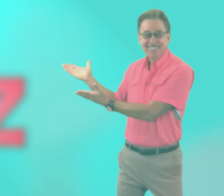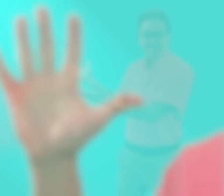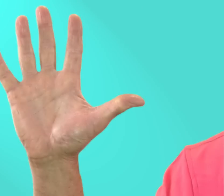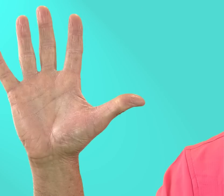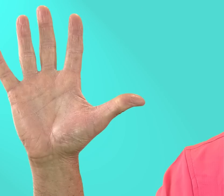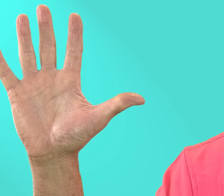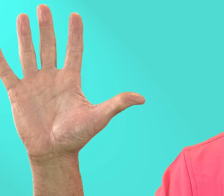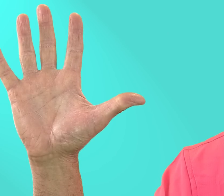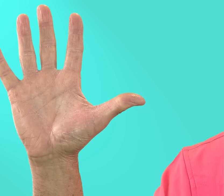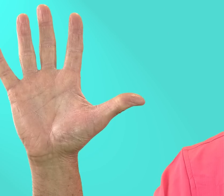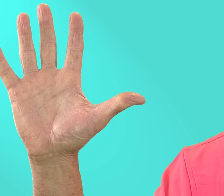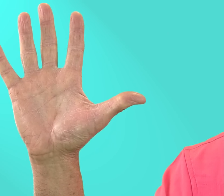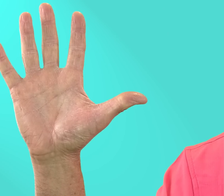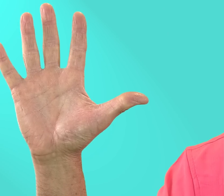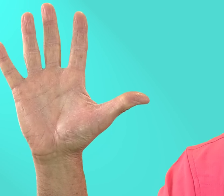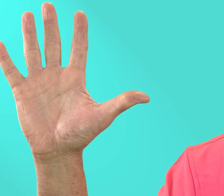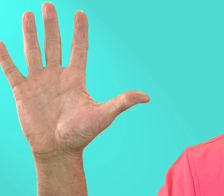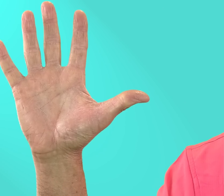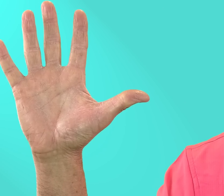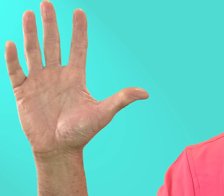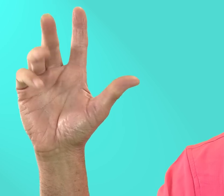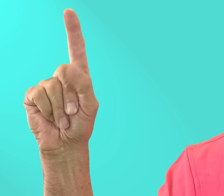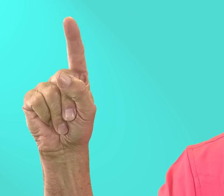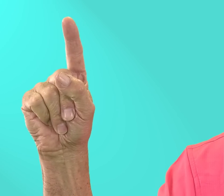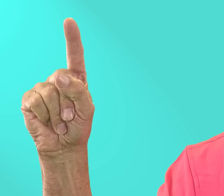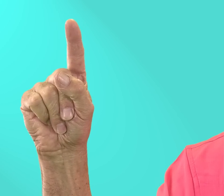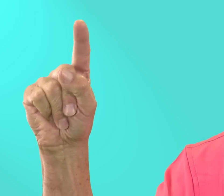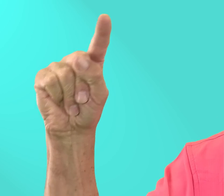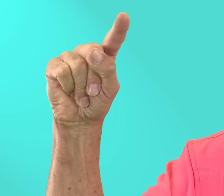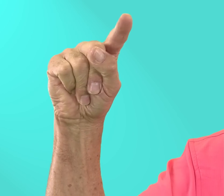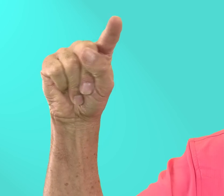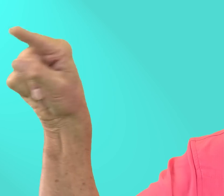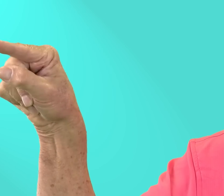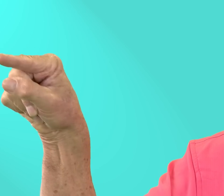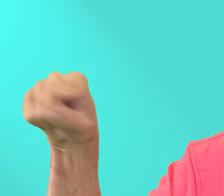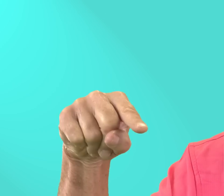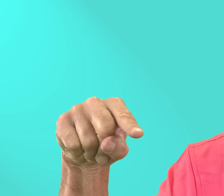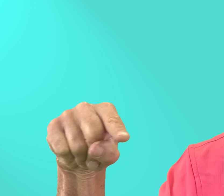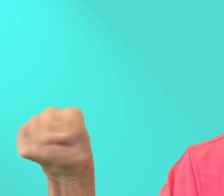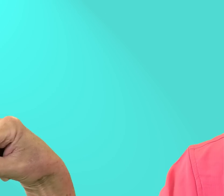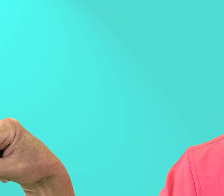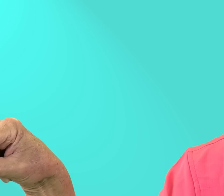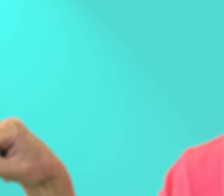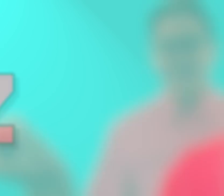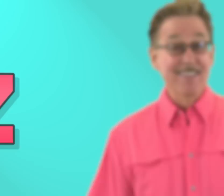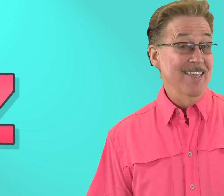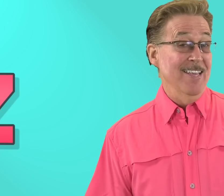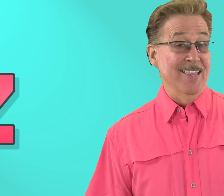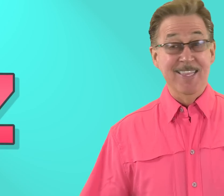To sign letter Z z, use your pointer finger and draw a z in the air